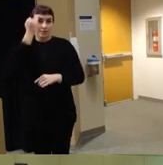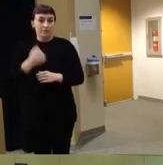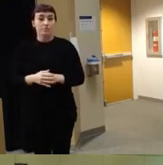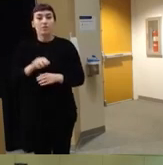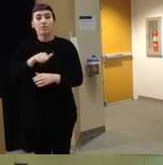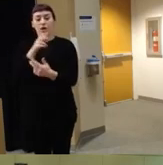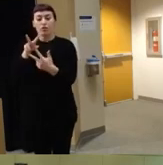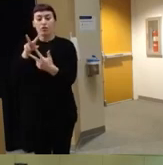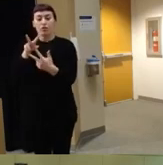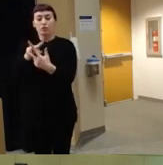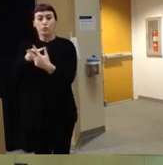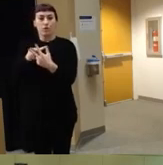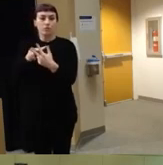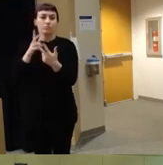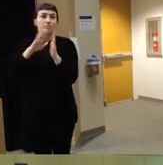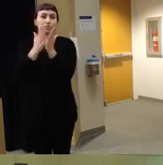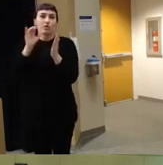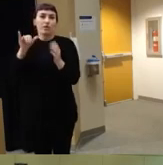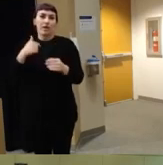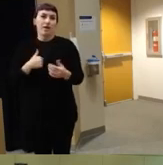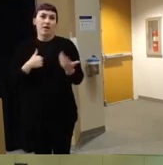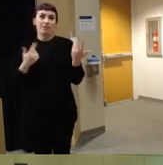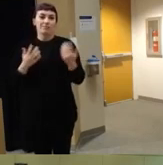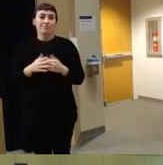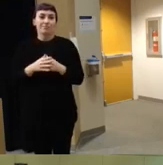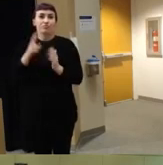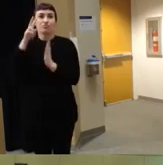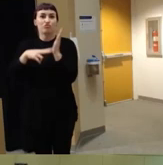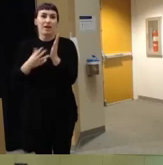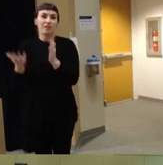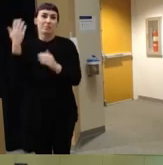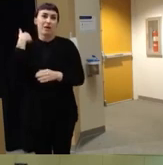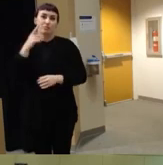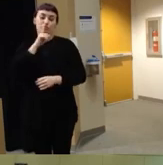are just um books that I've um um read in the past and and really thought might be helpful to